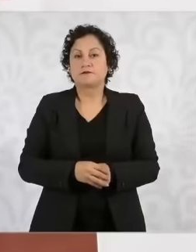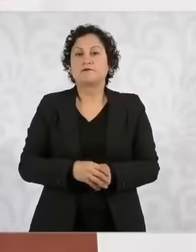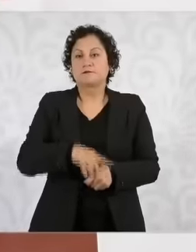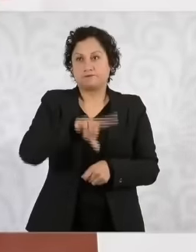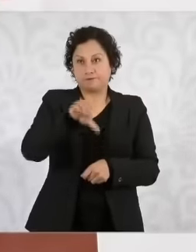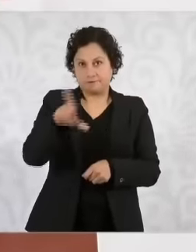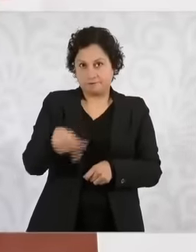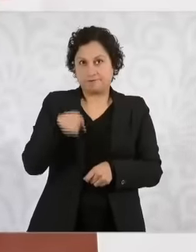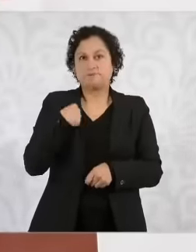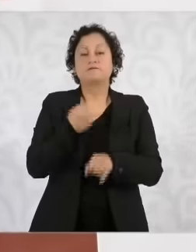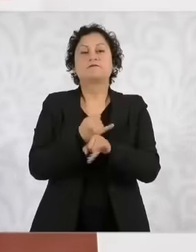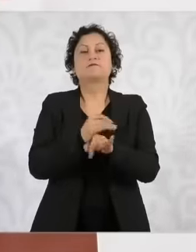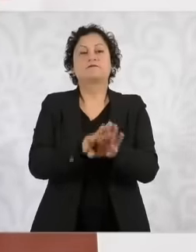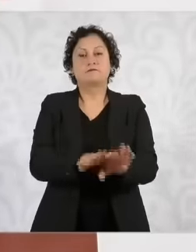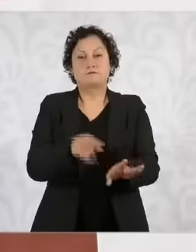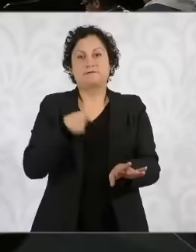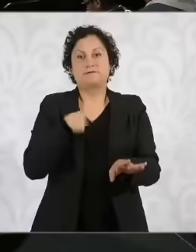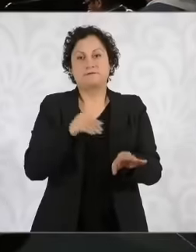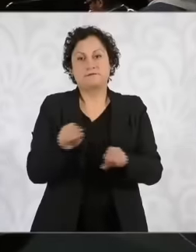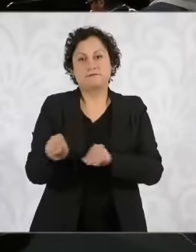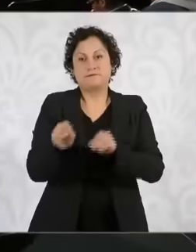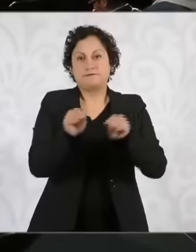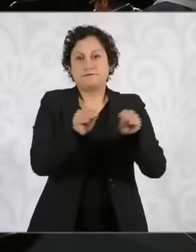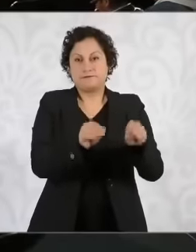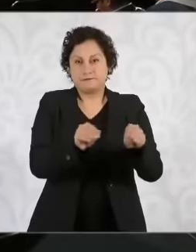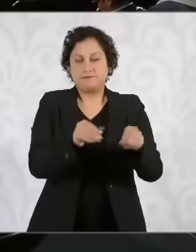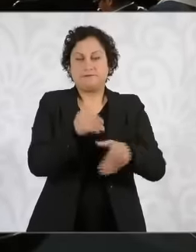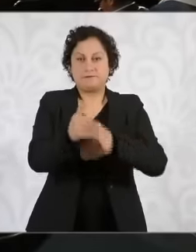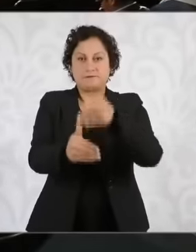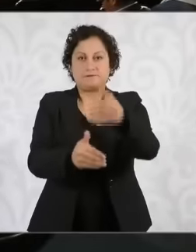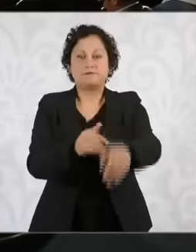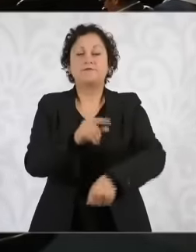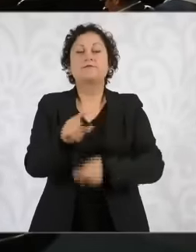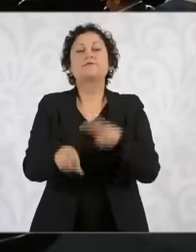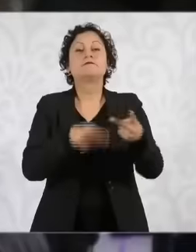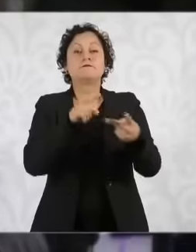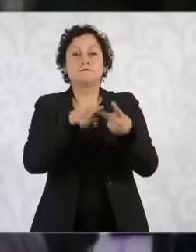we are in that process Ah perfect thank you very much eh the second question would be regarding the